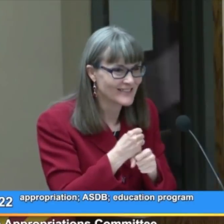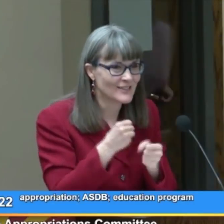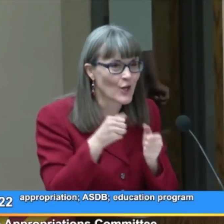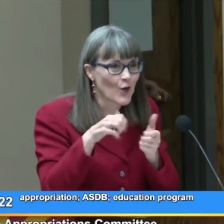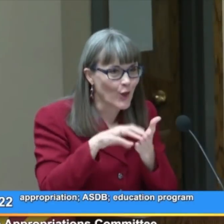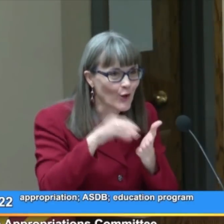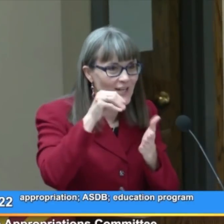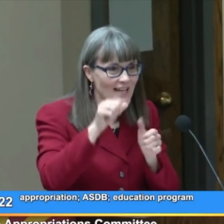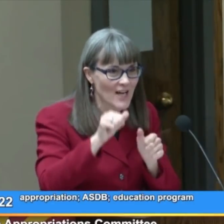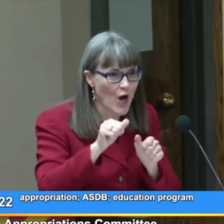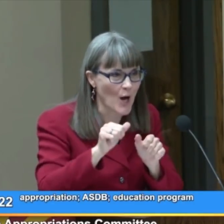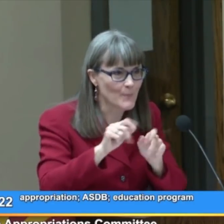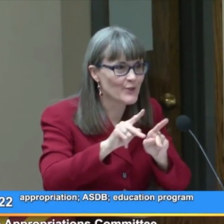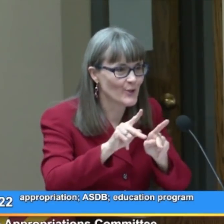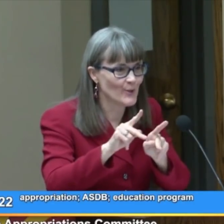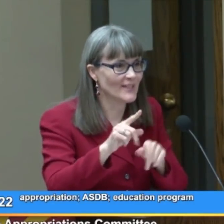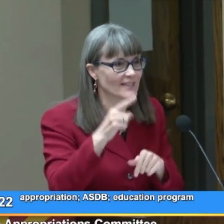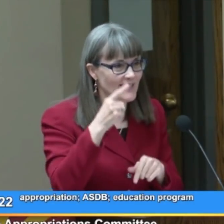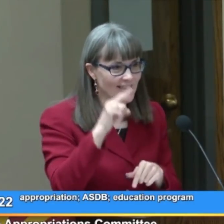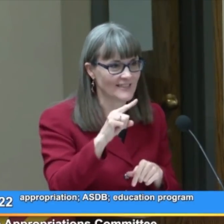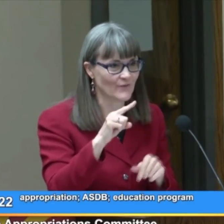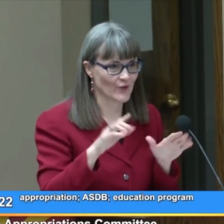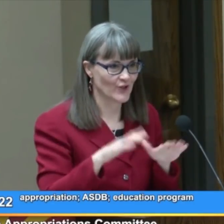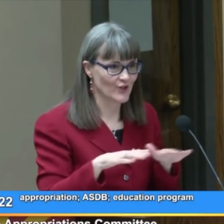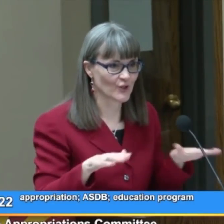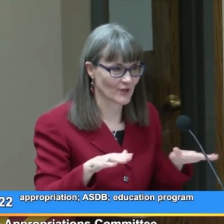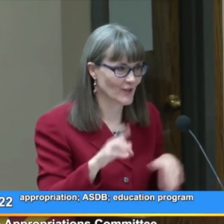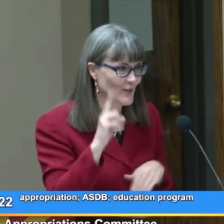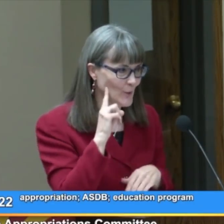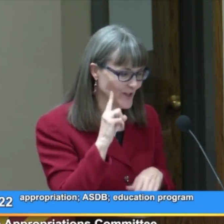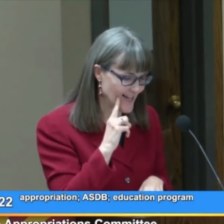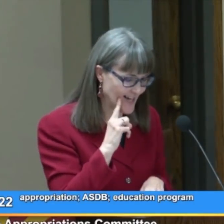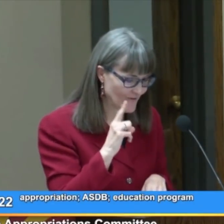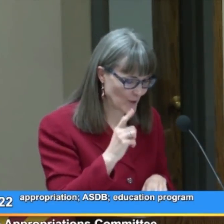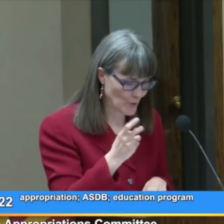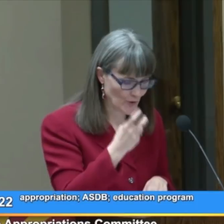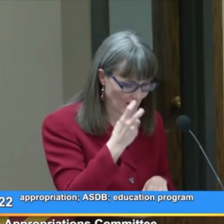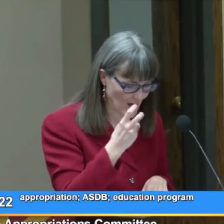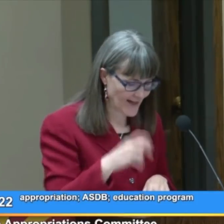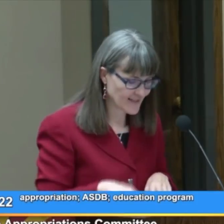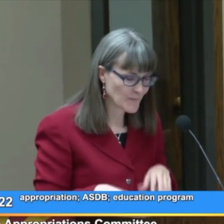learning opportunities for their children who are deaf and who are blind.